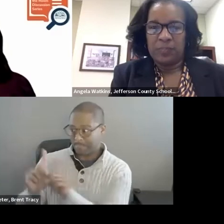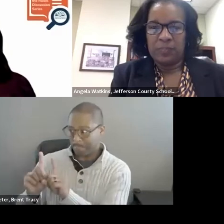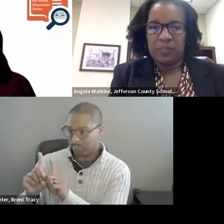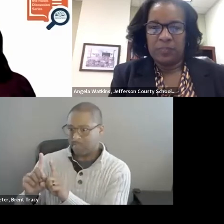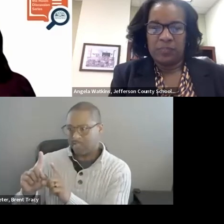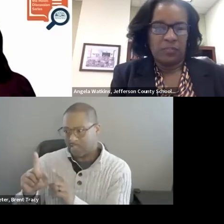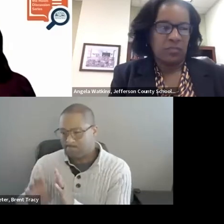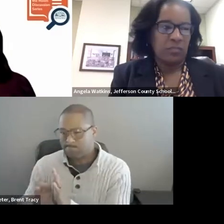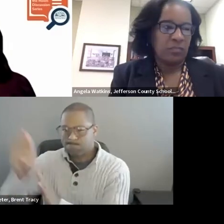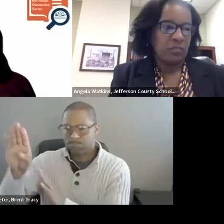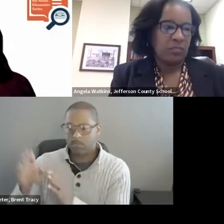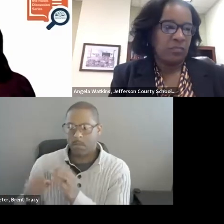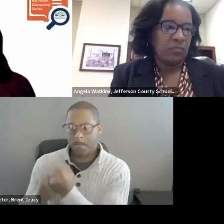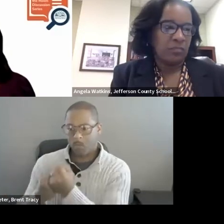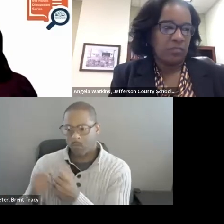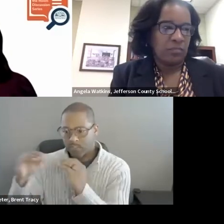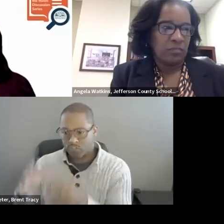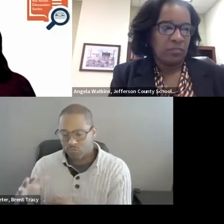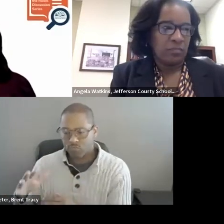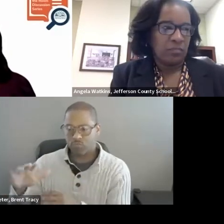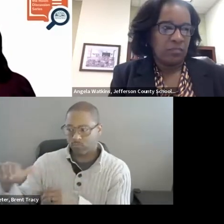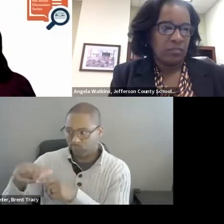teacher practice and improving student learning.